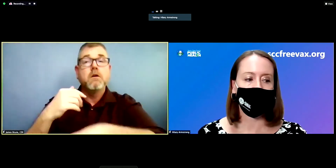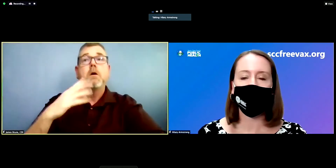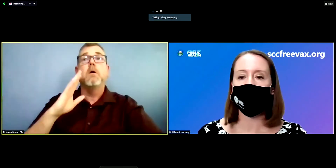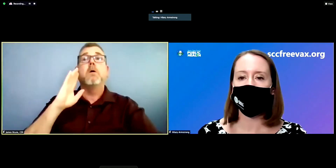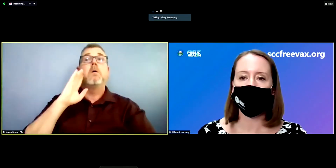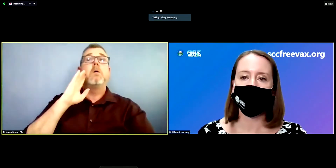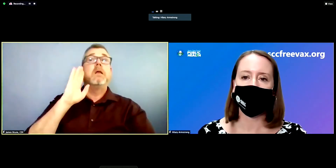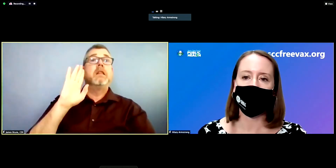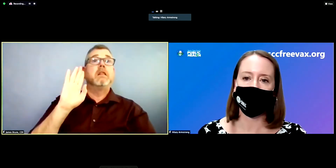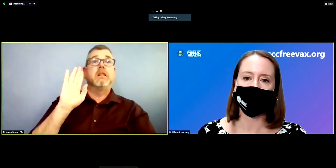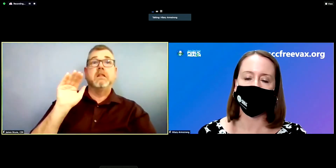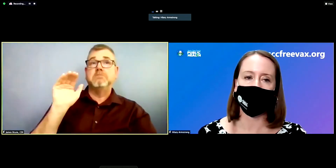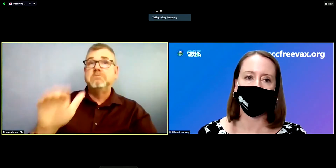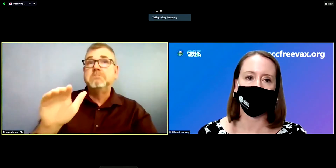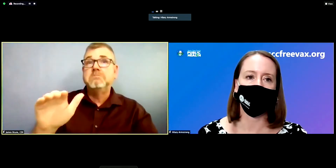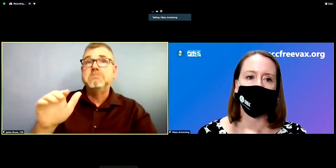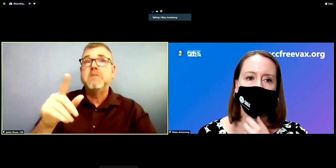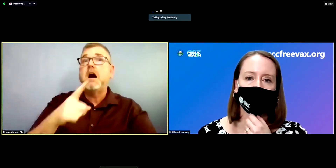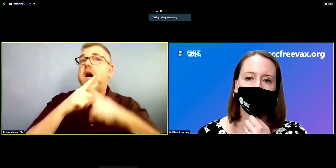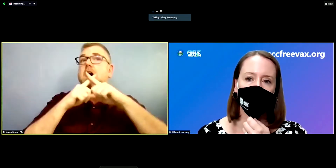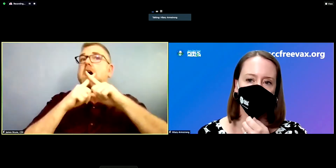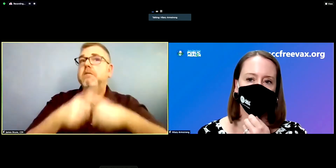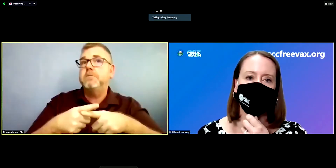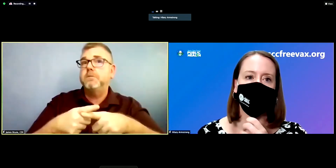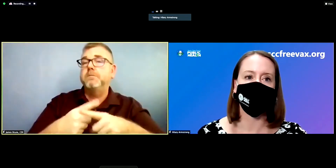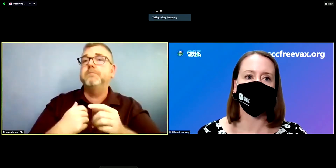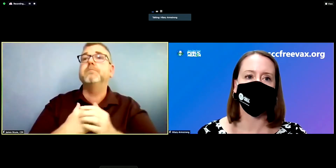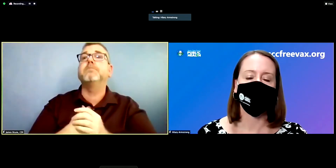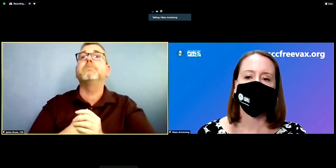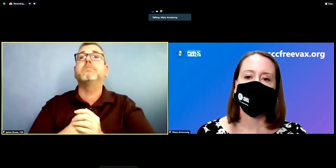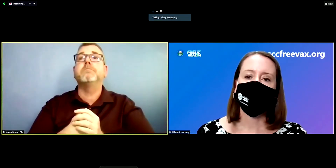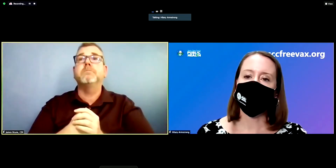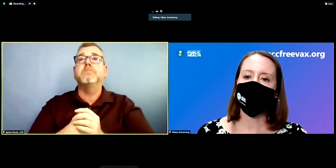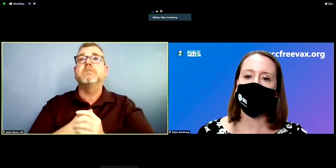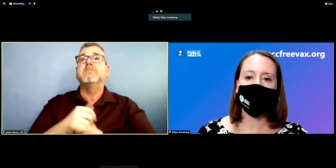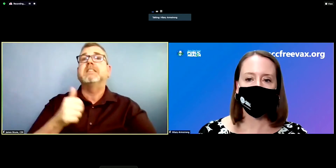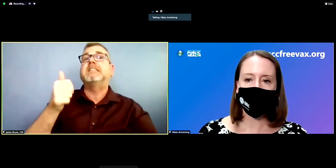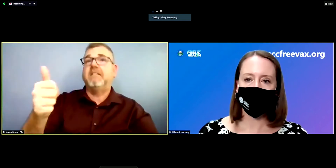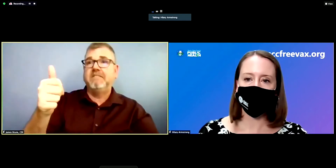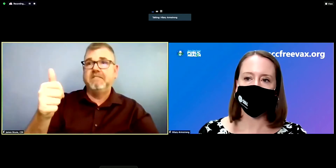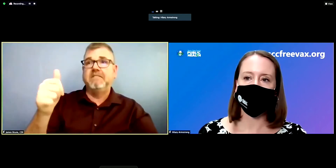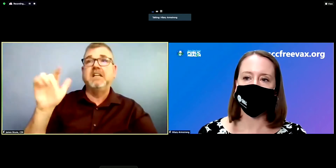and your audio will then be disabled once the speaker responds. And if you have any challenges